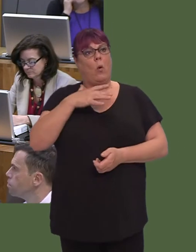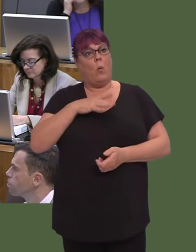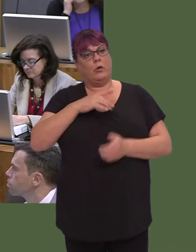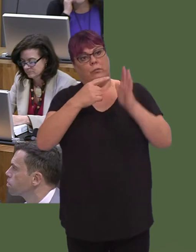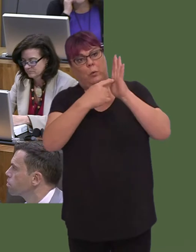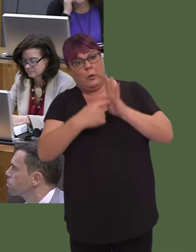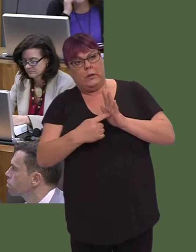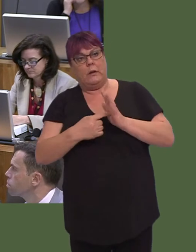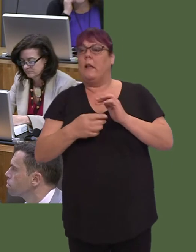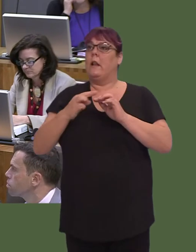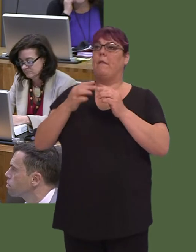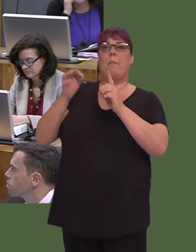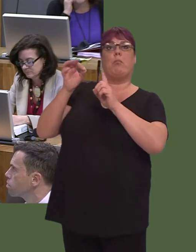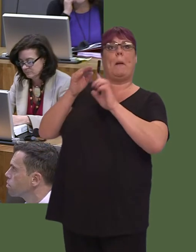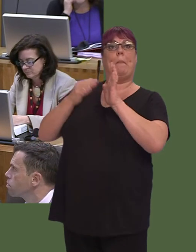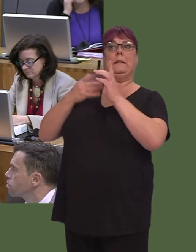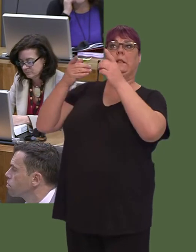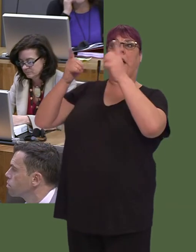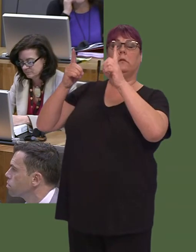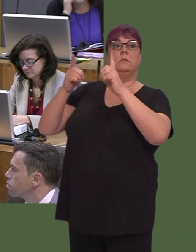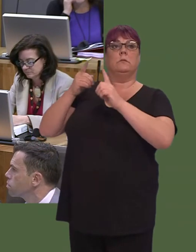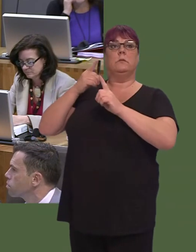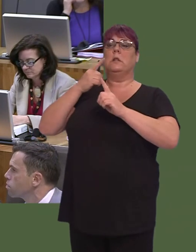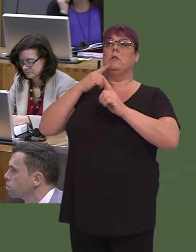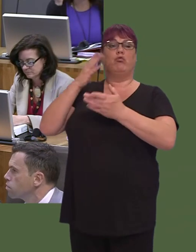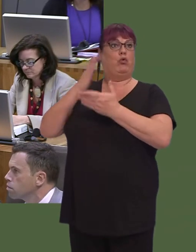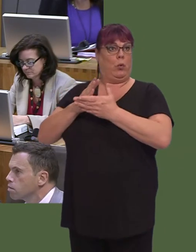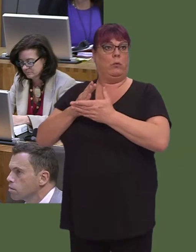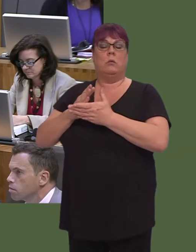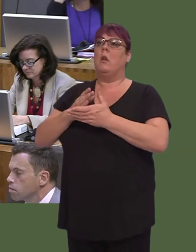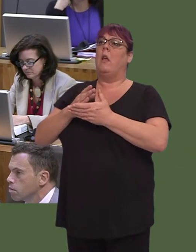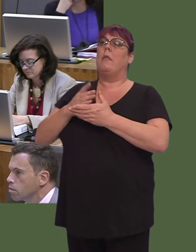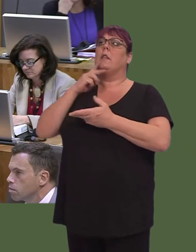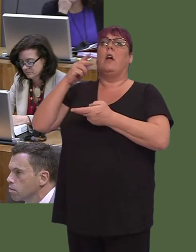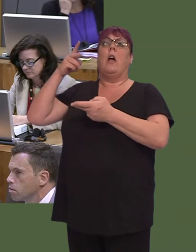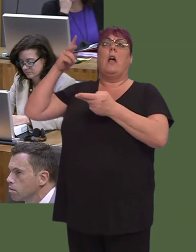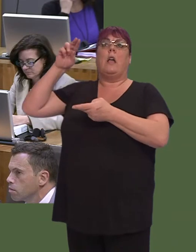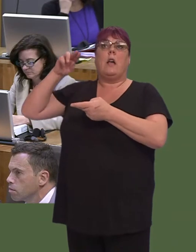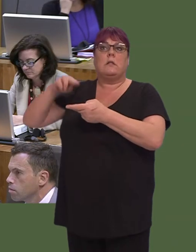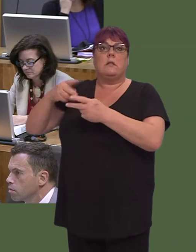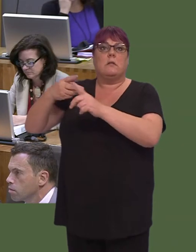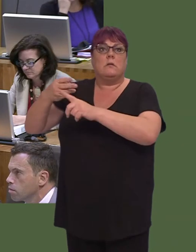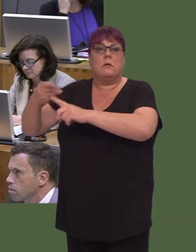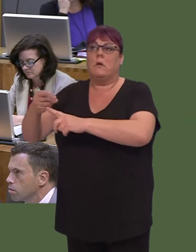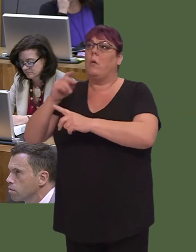to her word and the brakes are coming off austerity, we see further resources coming to Wales and further resources that we can then provide for our local authorities.